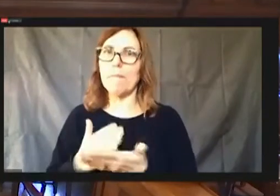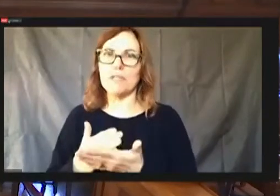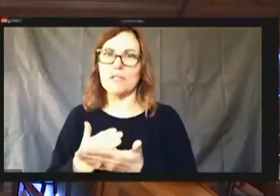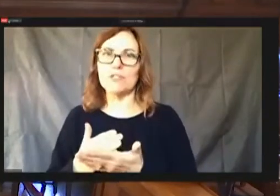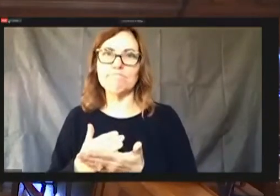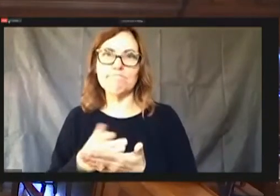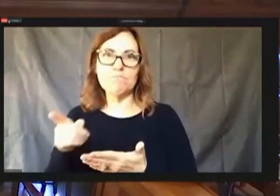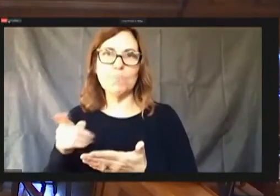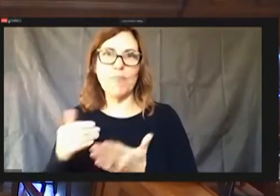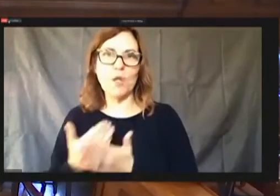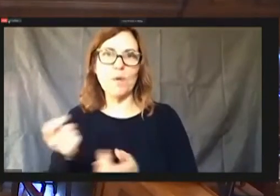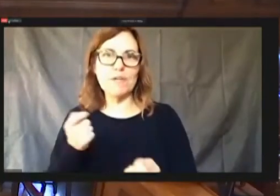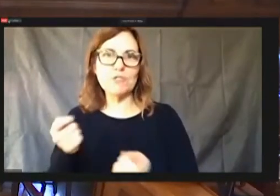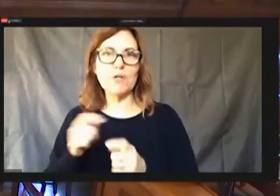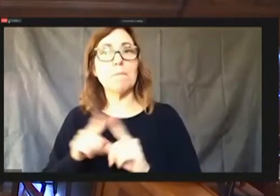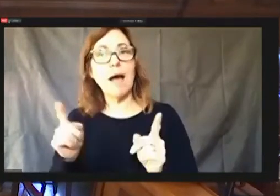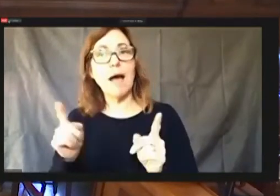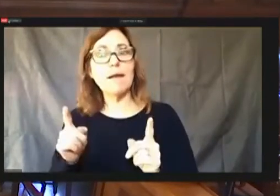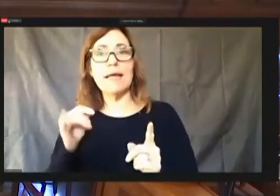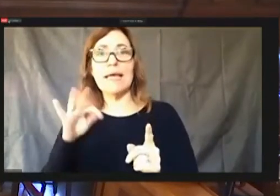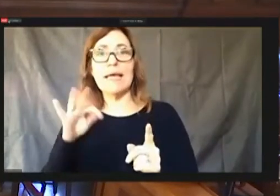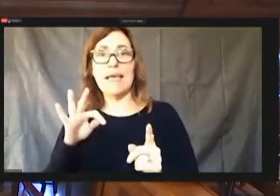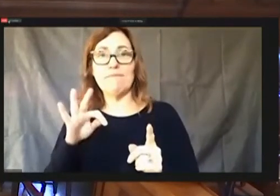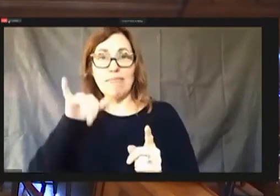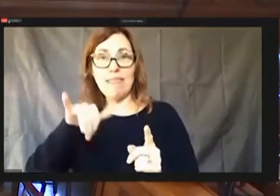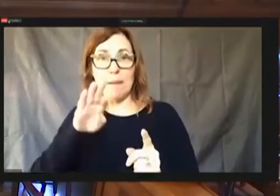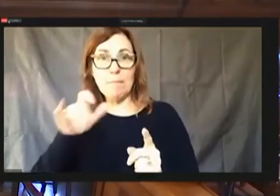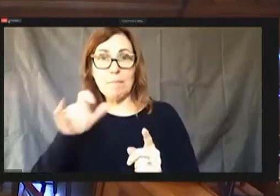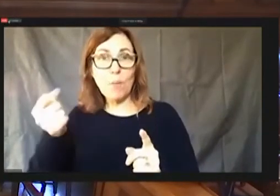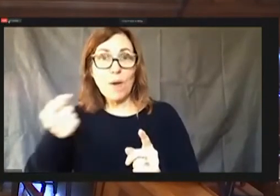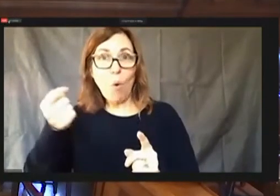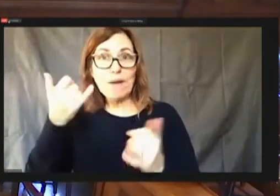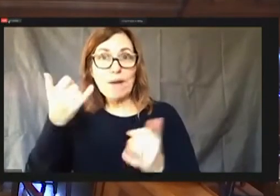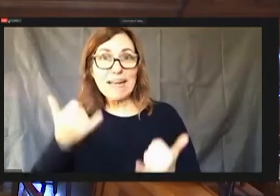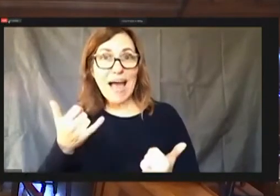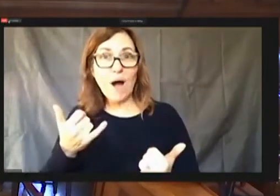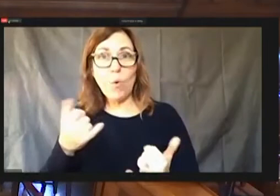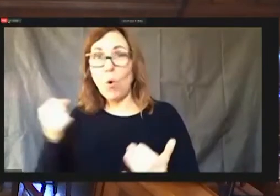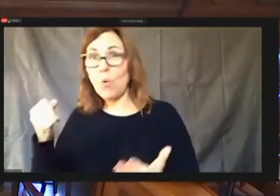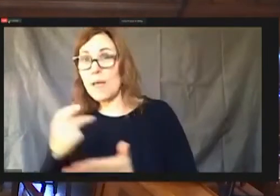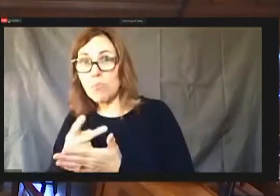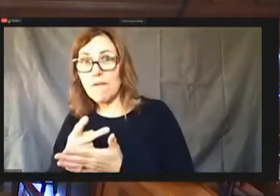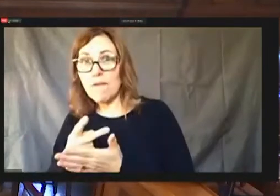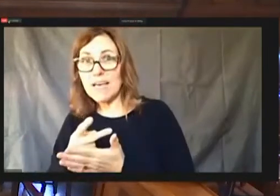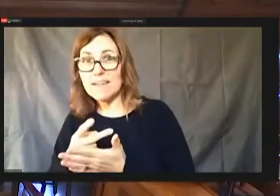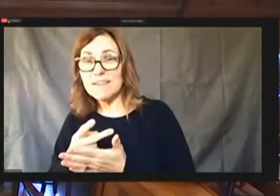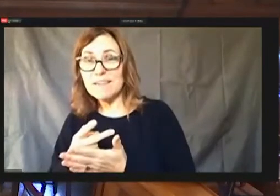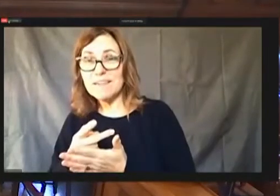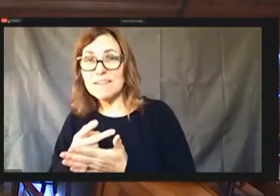If we hold this bill now, or we approve it, take it to Wednesday.